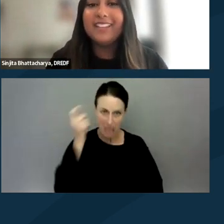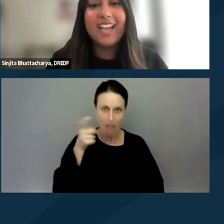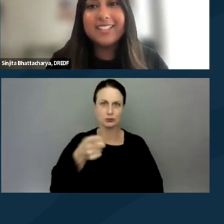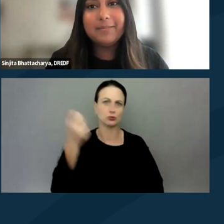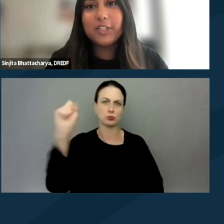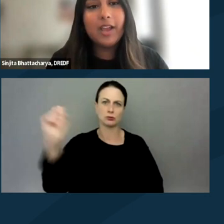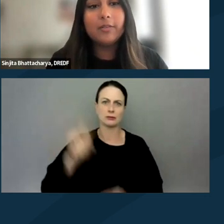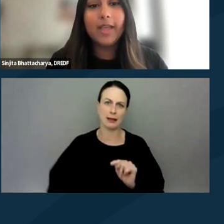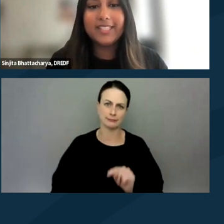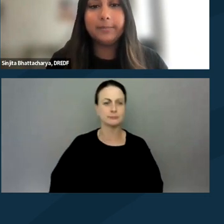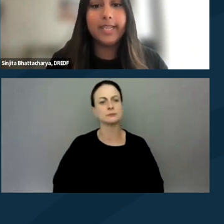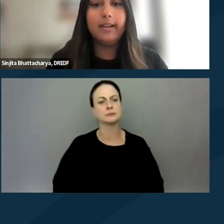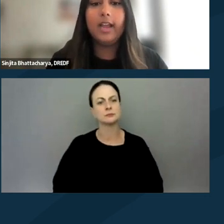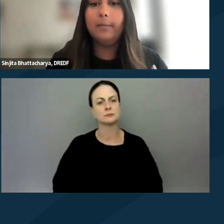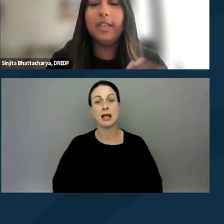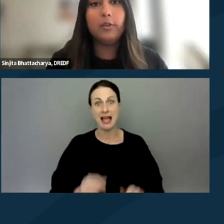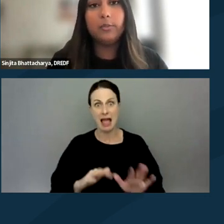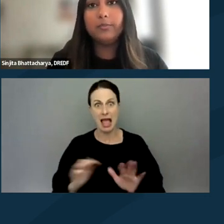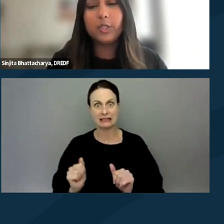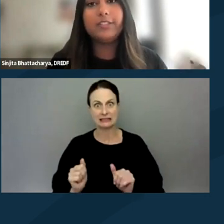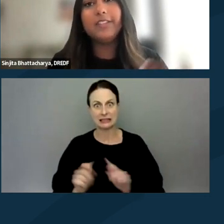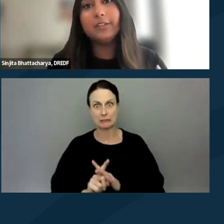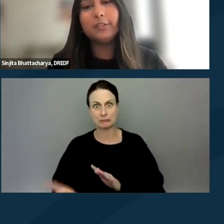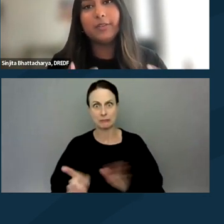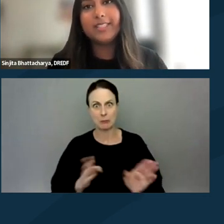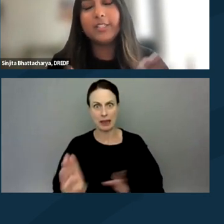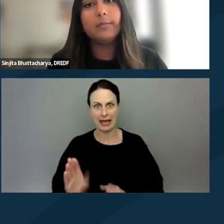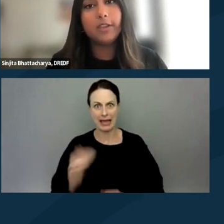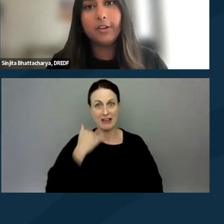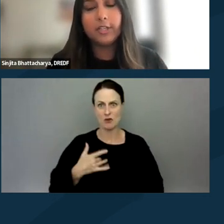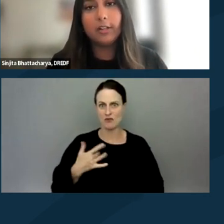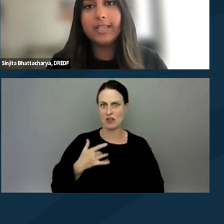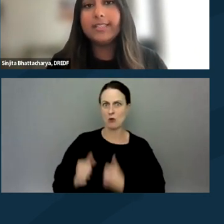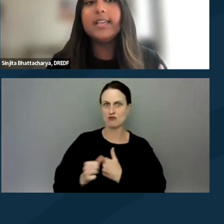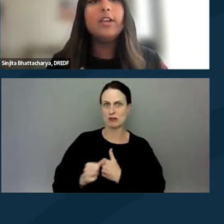And last, make sure you have exit plan. If you start to feel that the risk is going beyond your tolerance